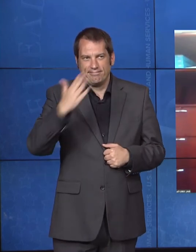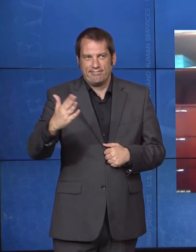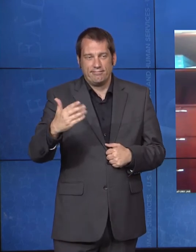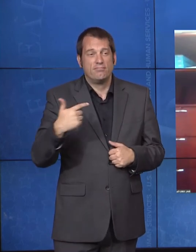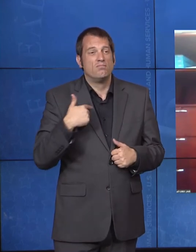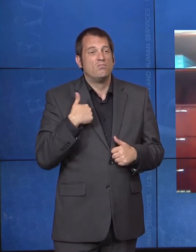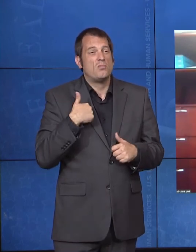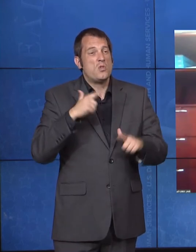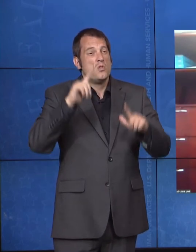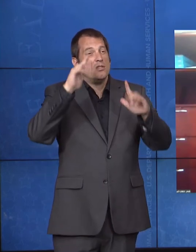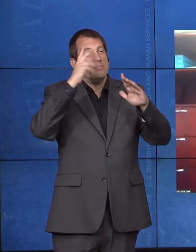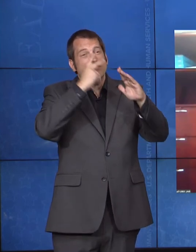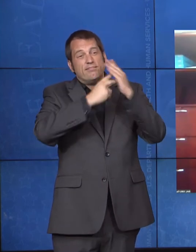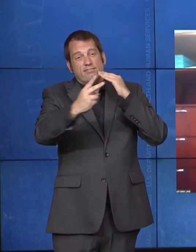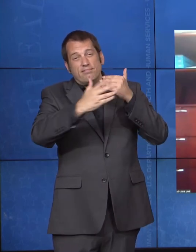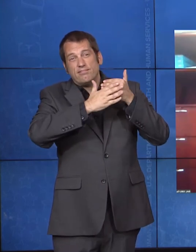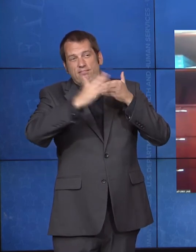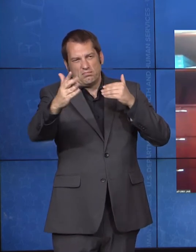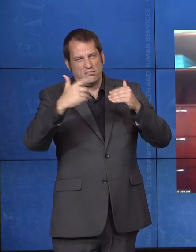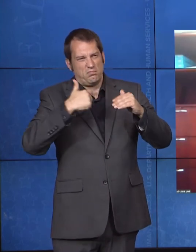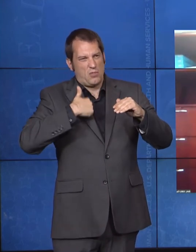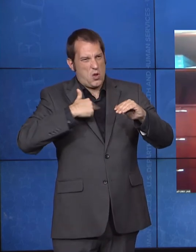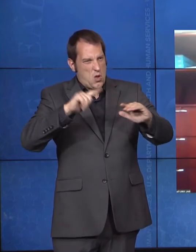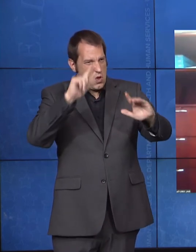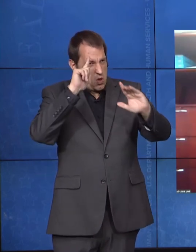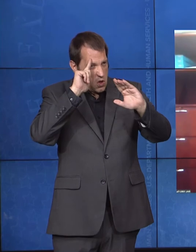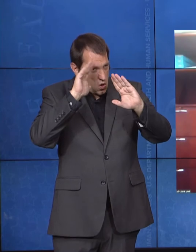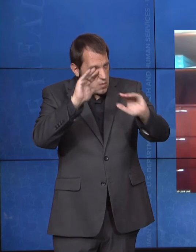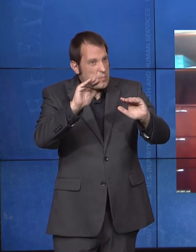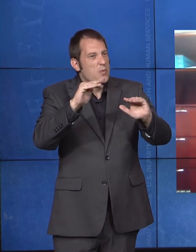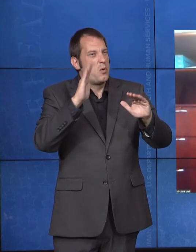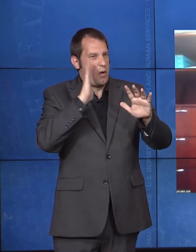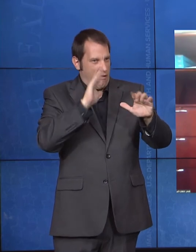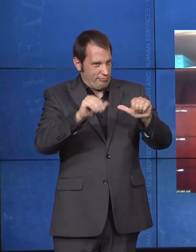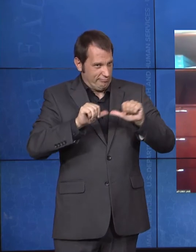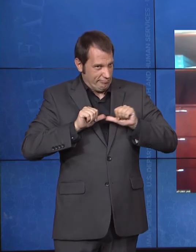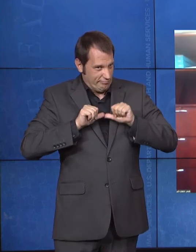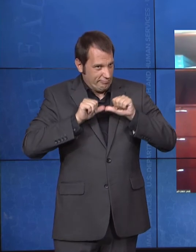that we have continued to build on the foundations that we've built, but we have accelerated